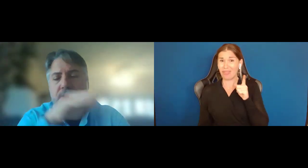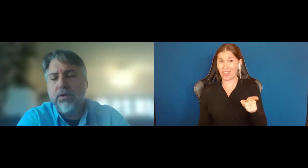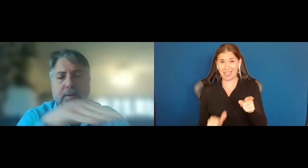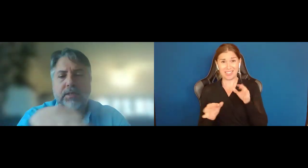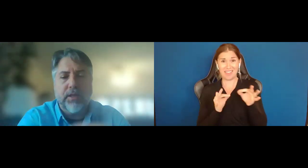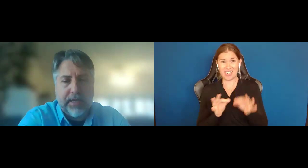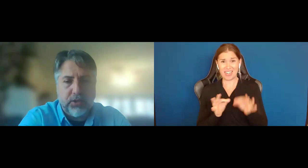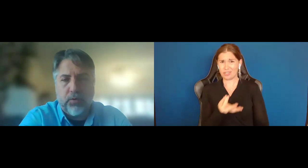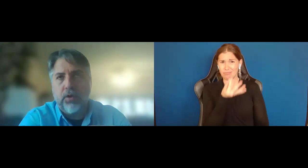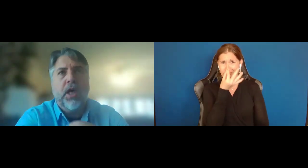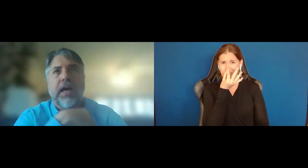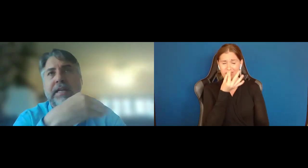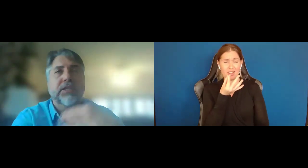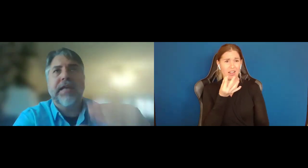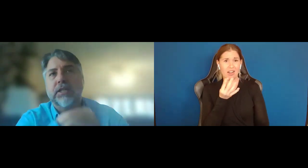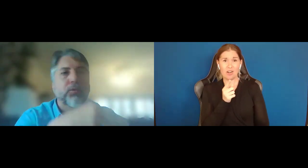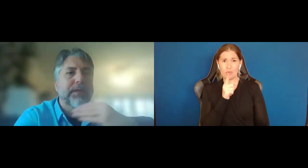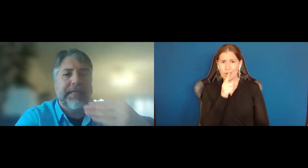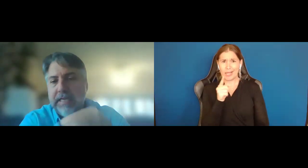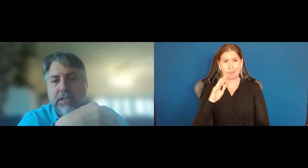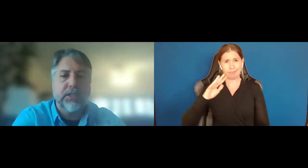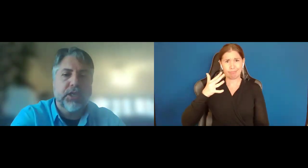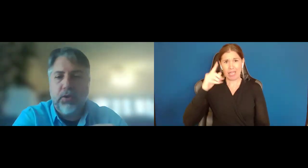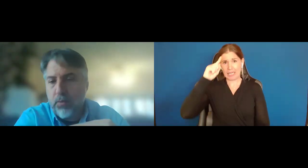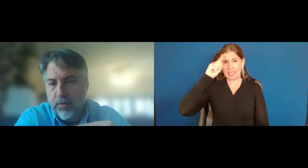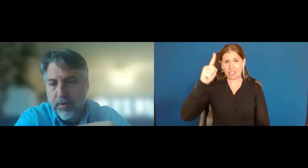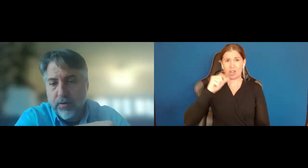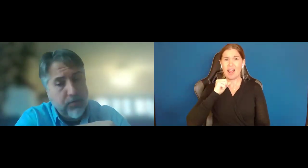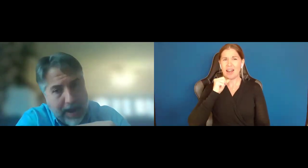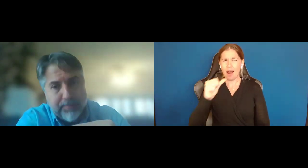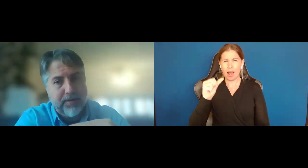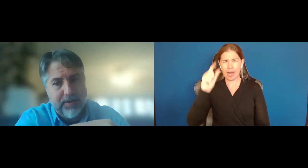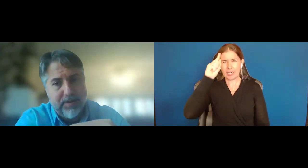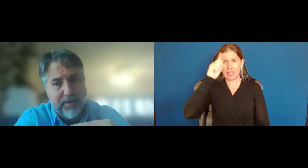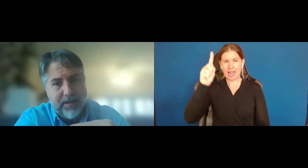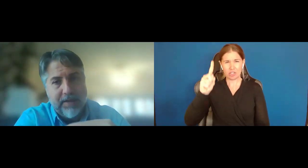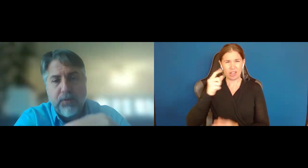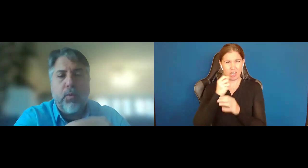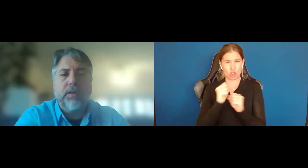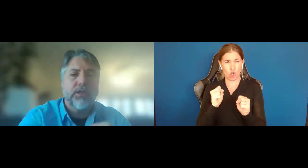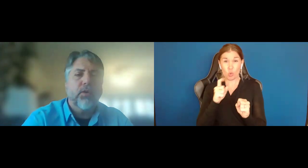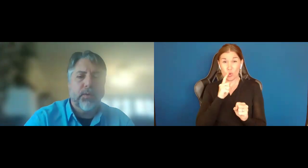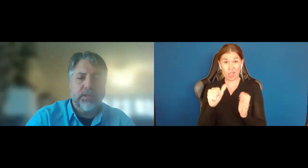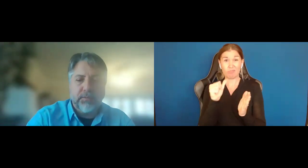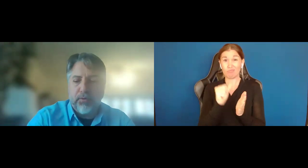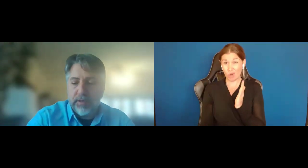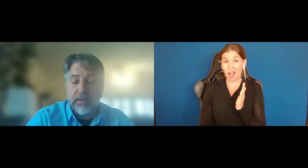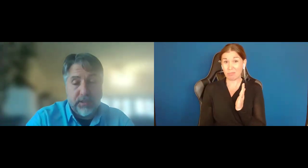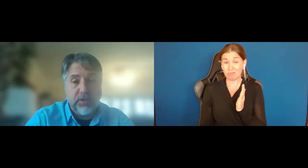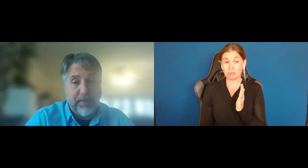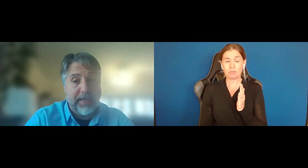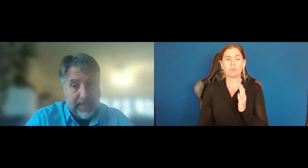This definition is pseudo intellectual, intellectually insecure crap. If you want to know what Supported Decision Making